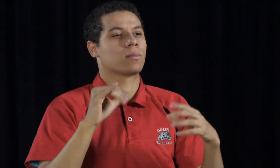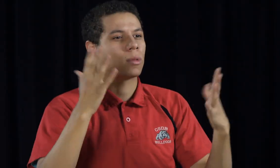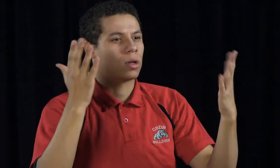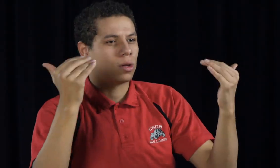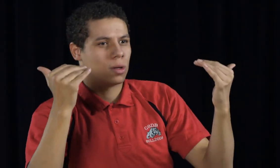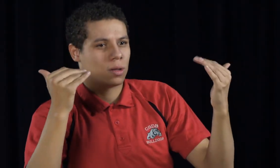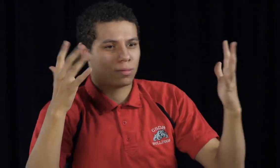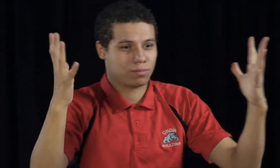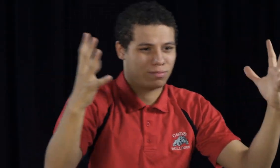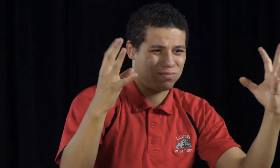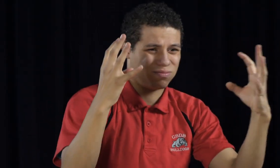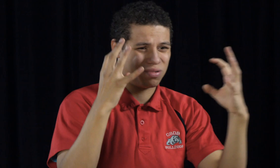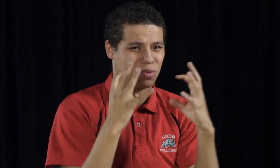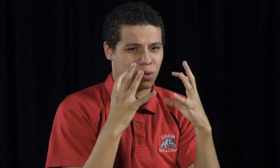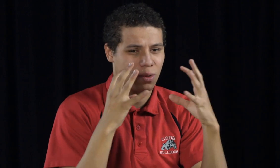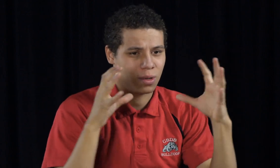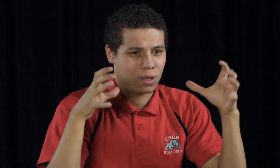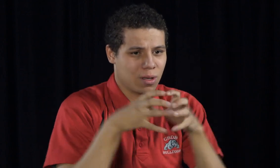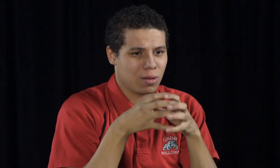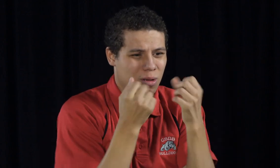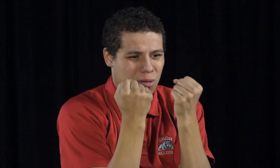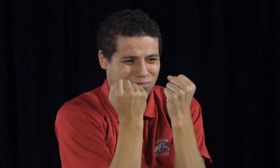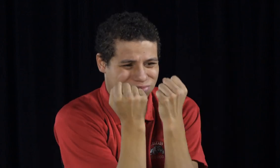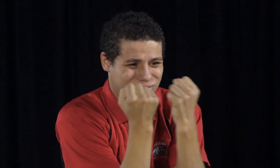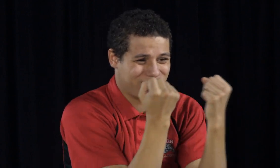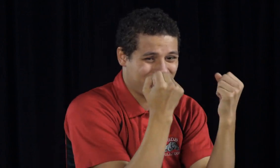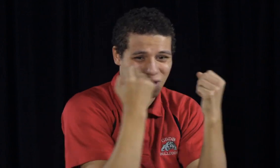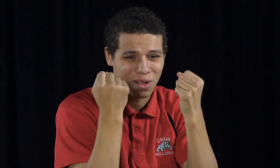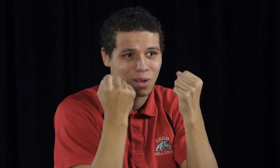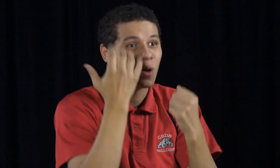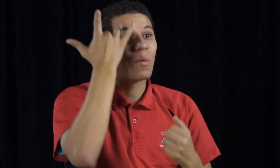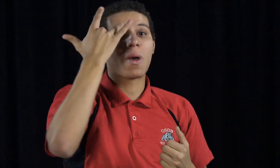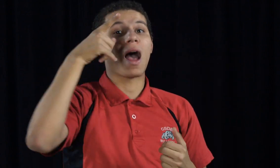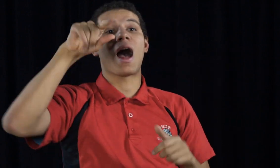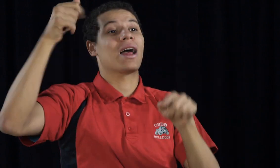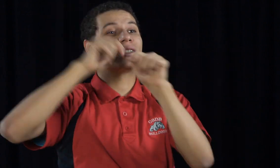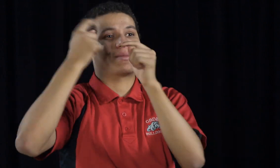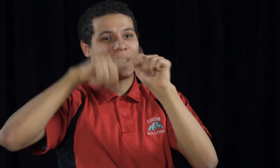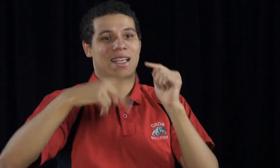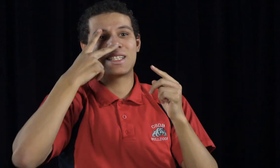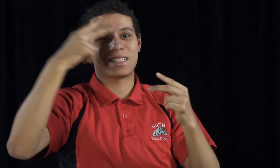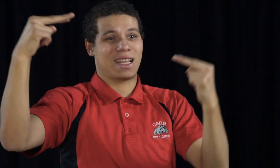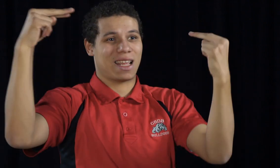understand his method of communication, so he called all of his teammates in close so that the other team